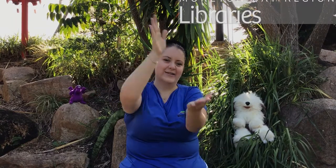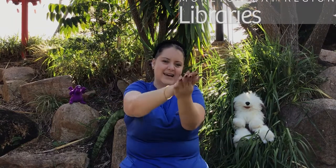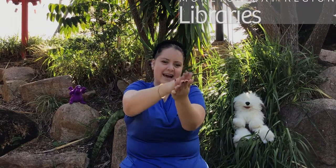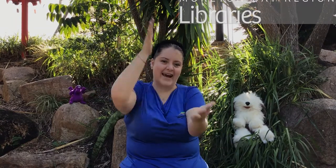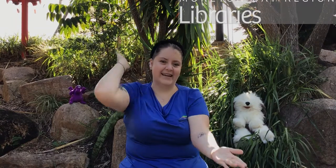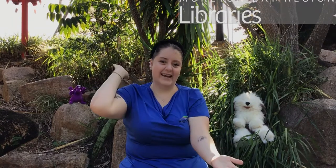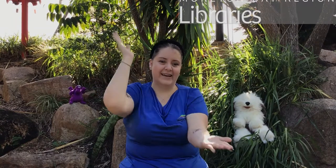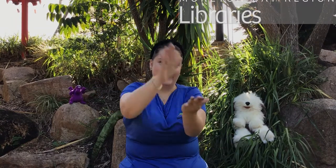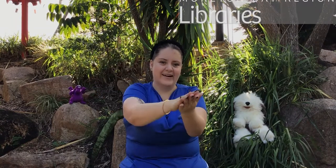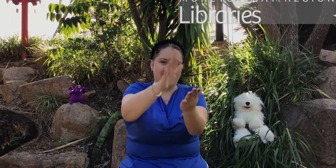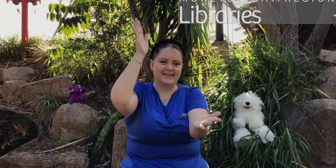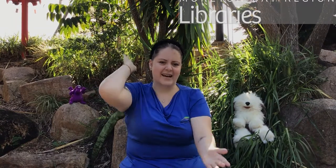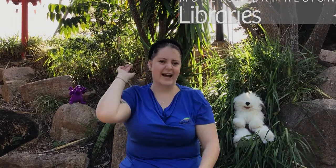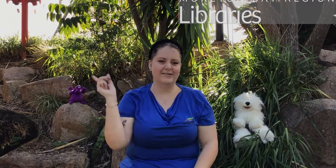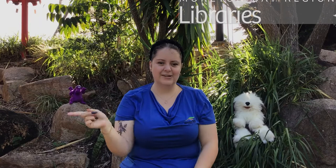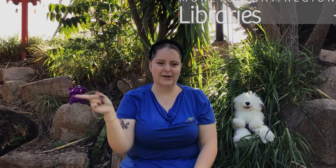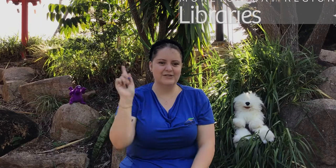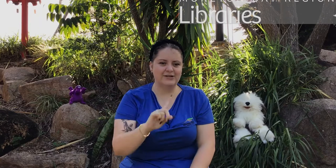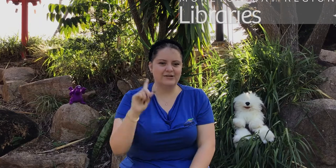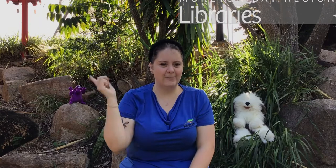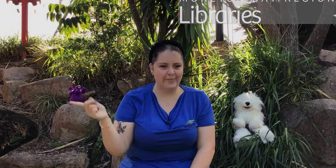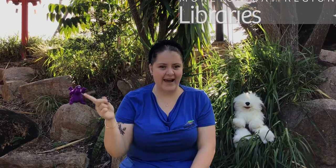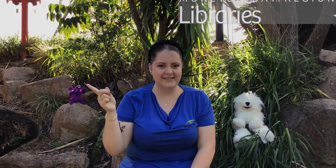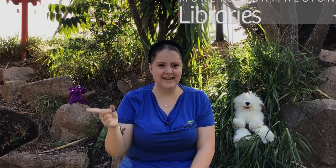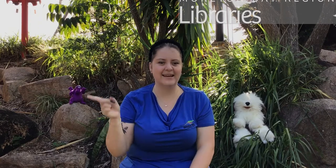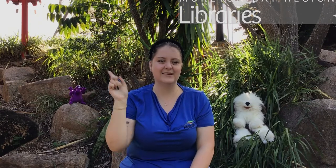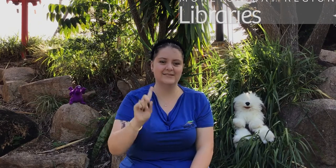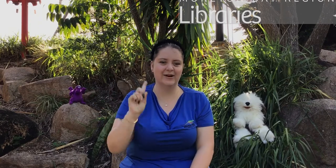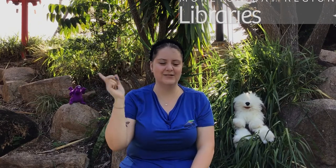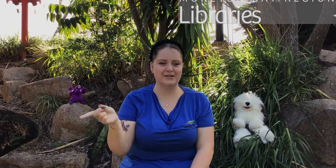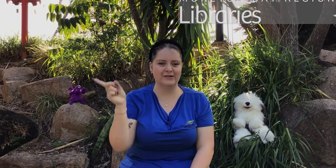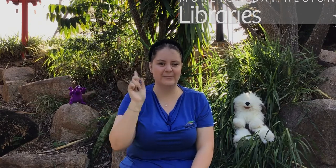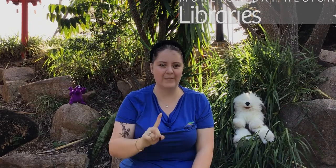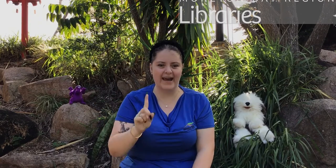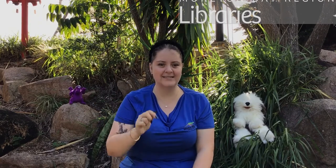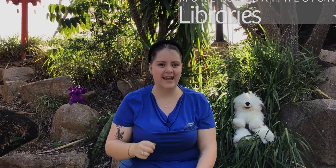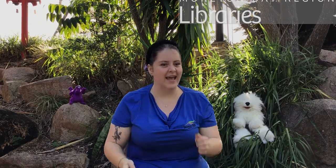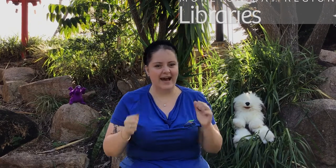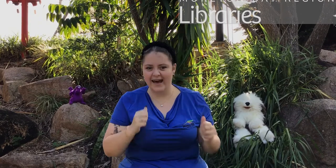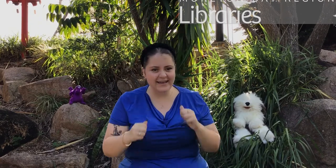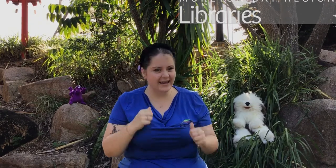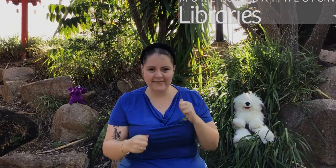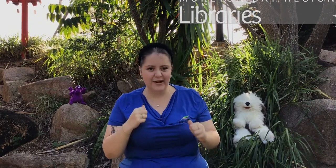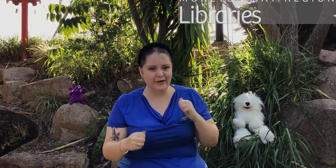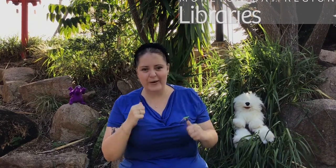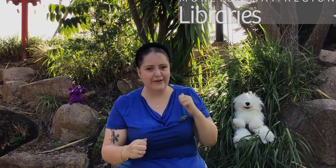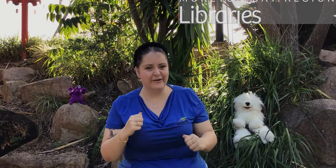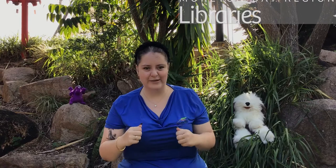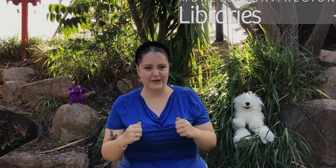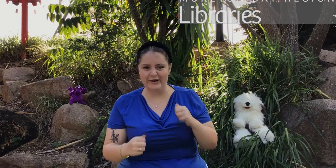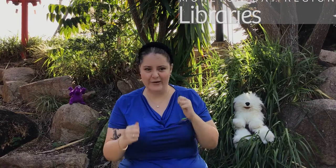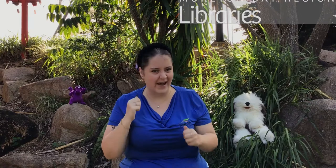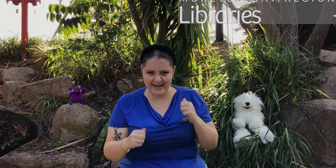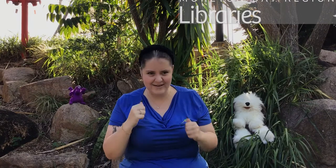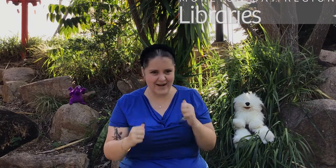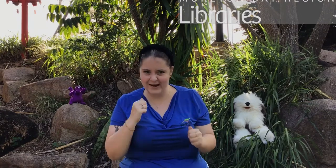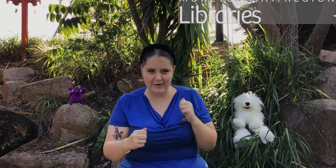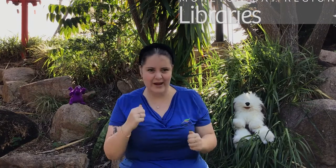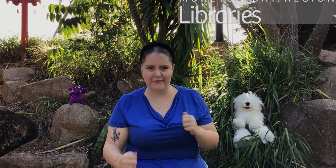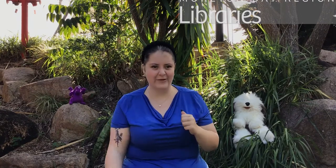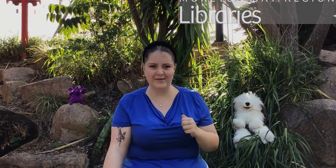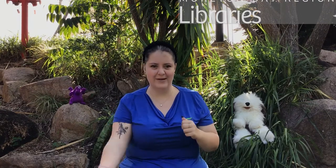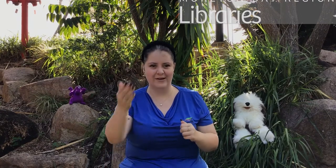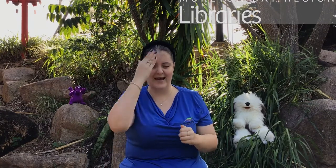daddy crocodile don't you bite! Don't you bite! I can run away from you, I can run away from you,